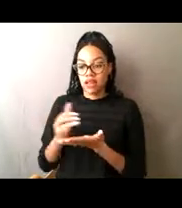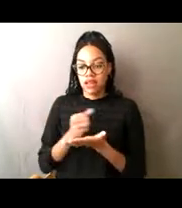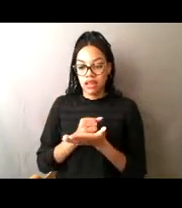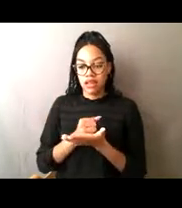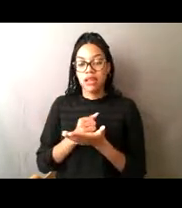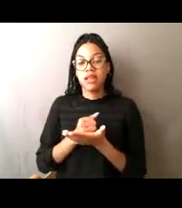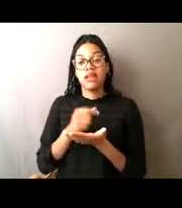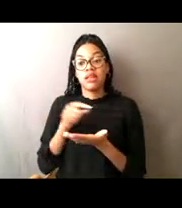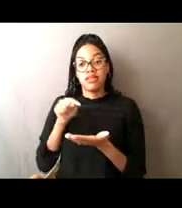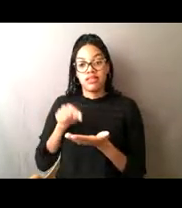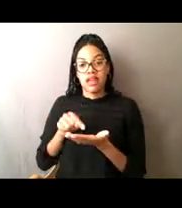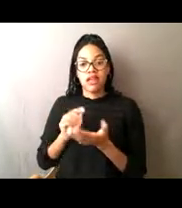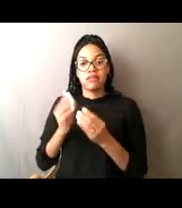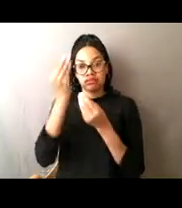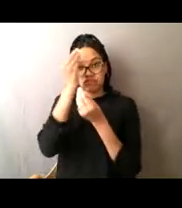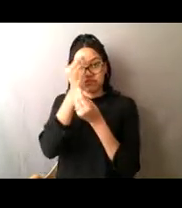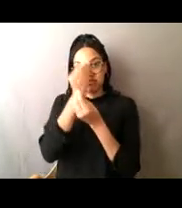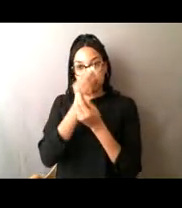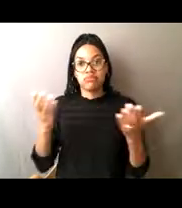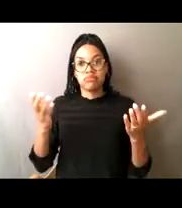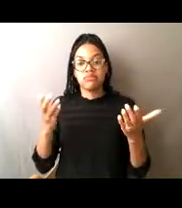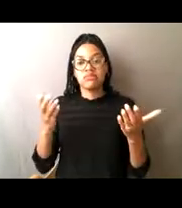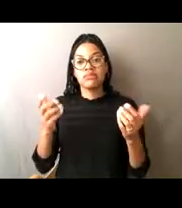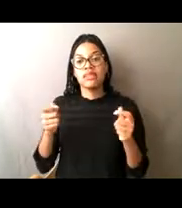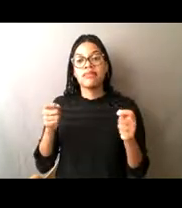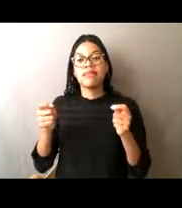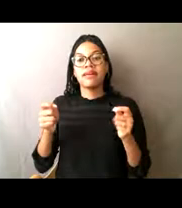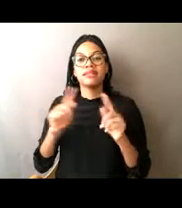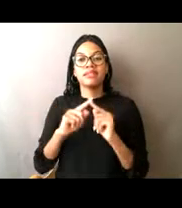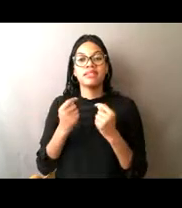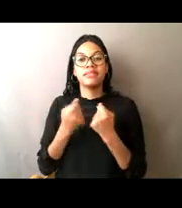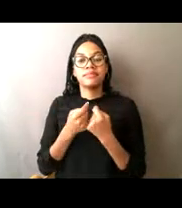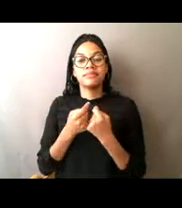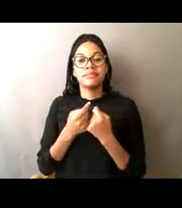and we discussed that briefly when we were talking about the three-legged stool.